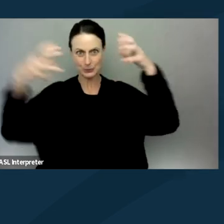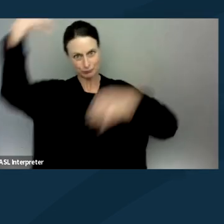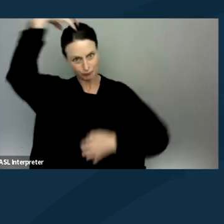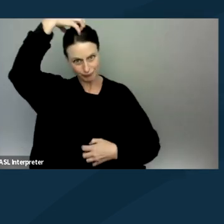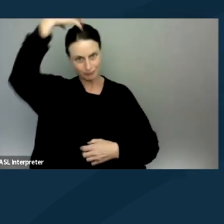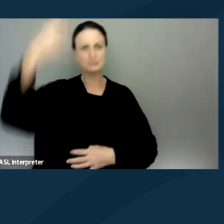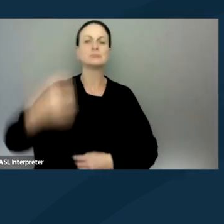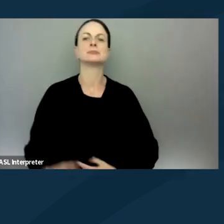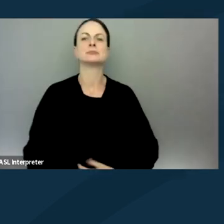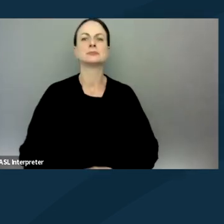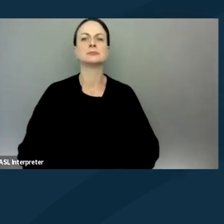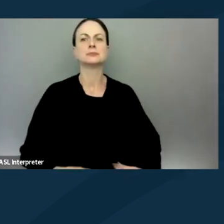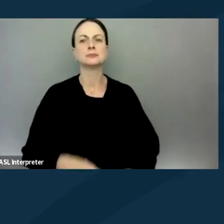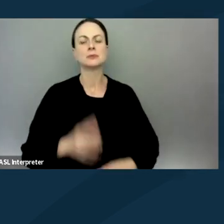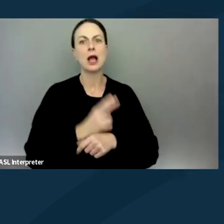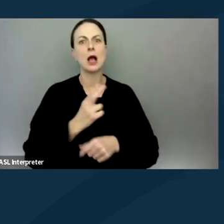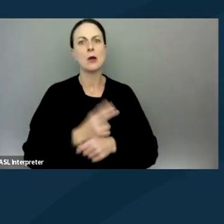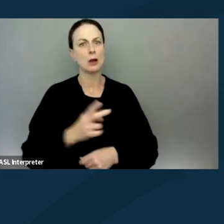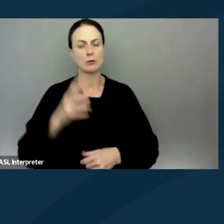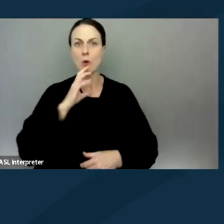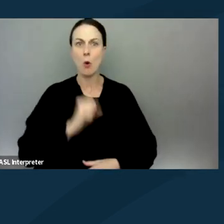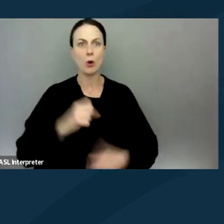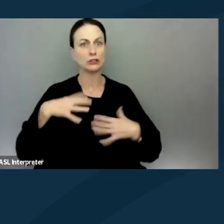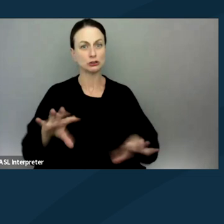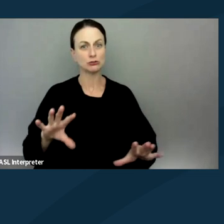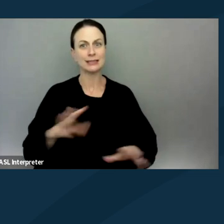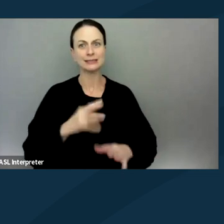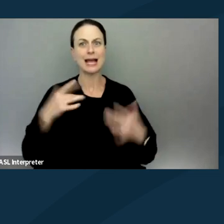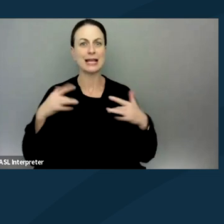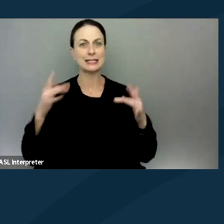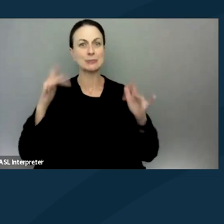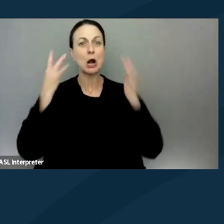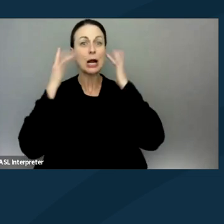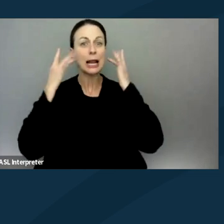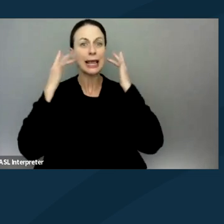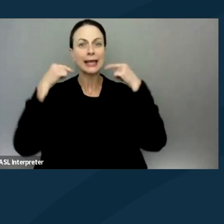I am wearing a vibrant orange dress and sparkly dangling hoop earrings.